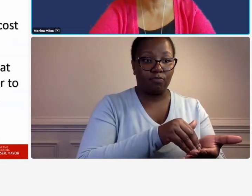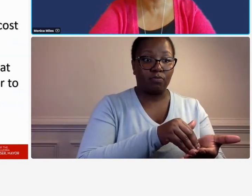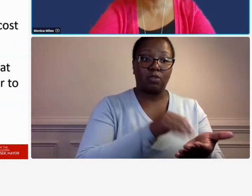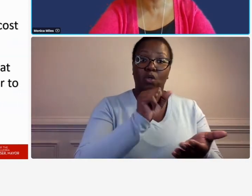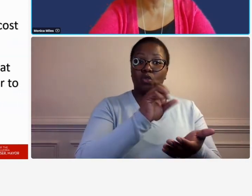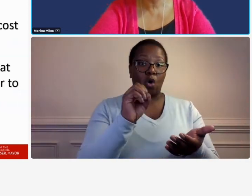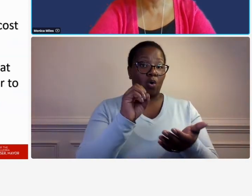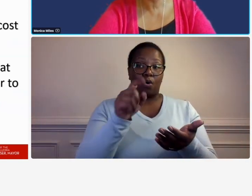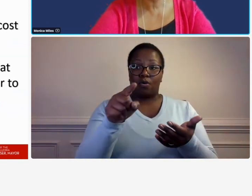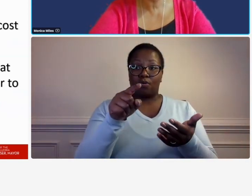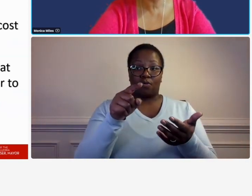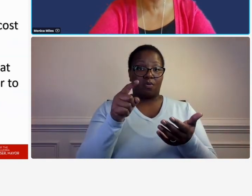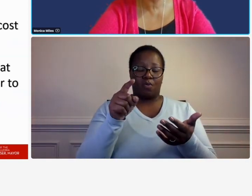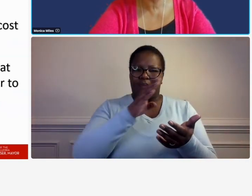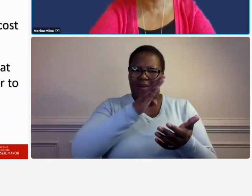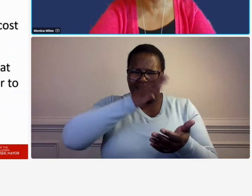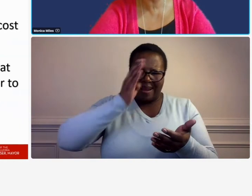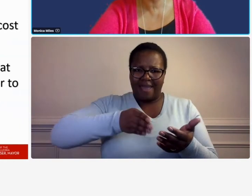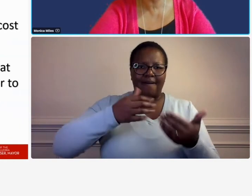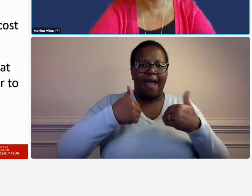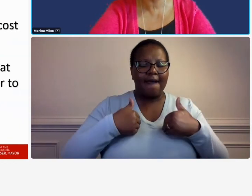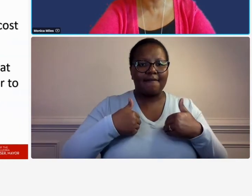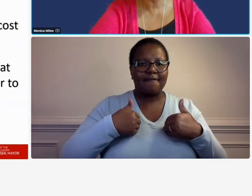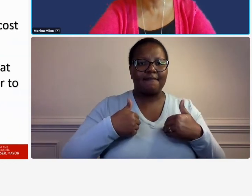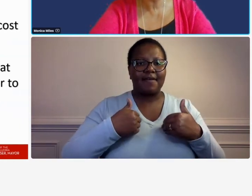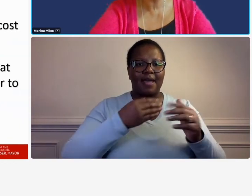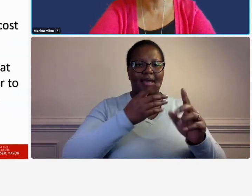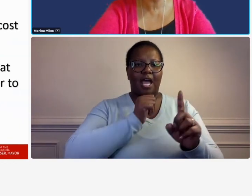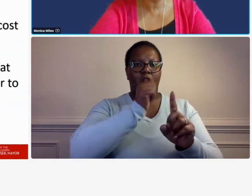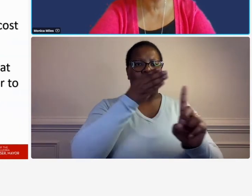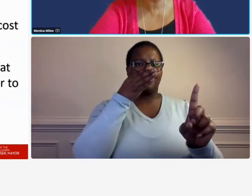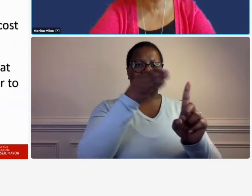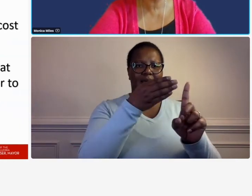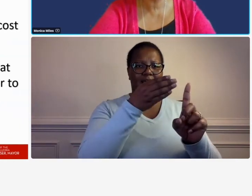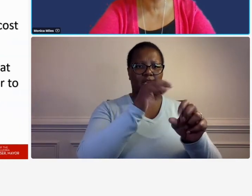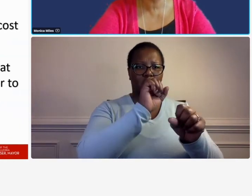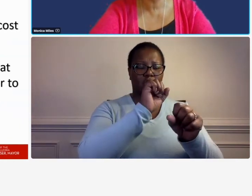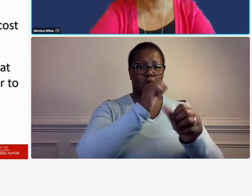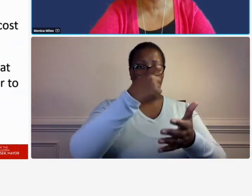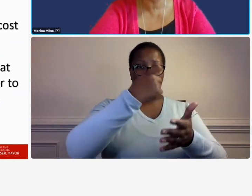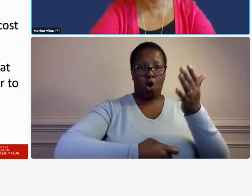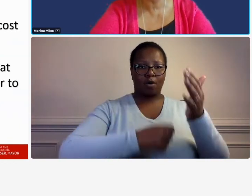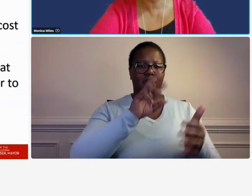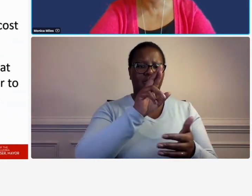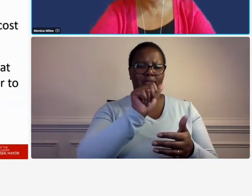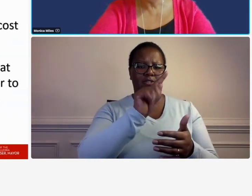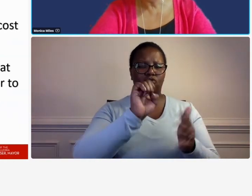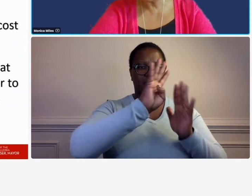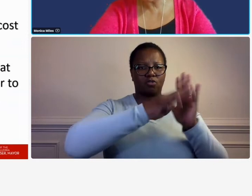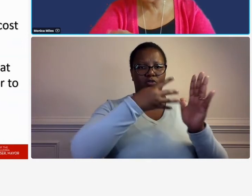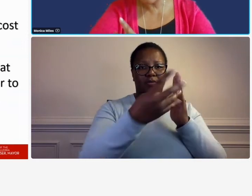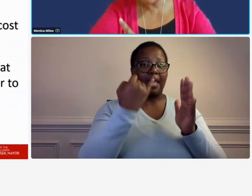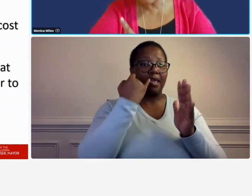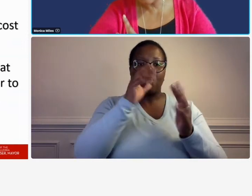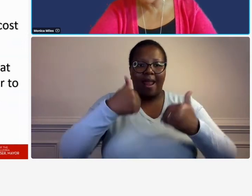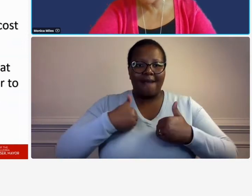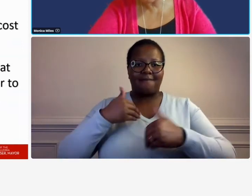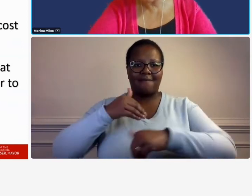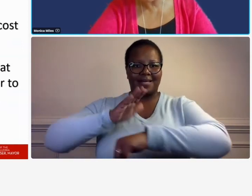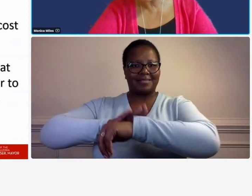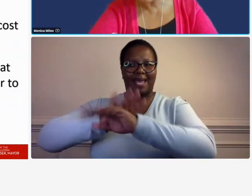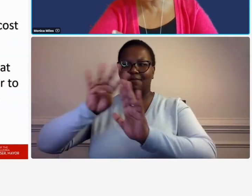schedule if you do not um if you did not have a time sheet that job cost so i think i'm trying to